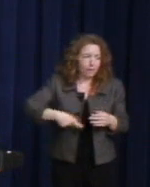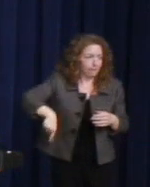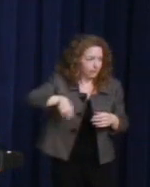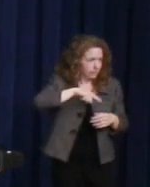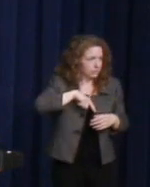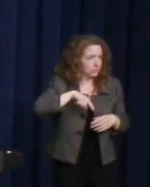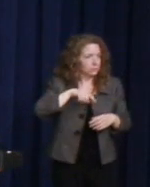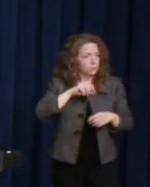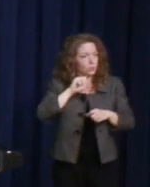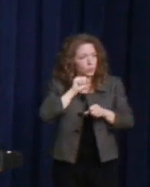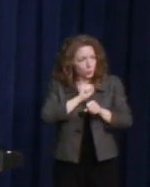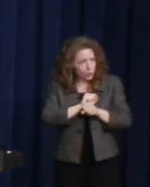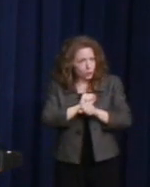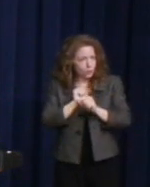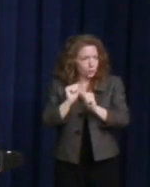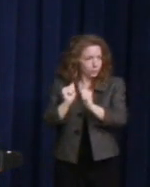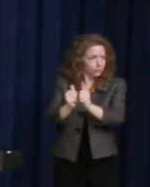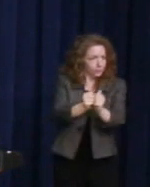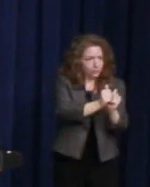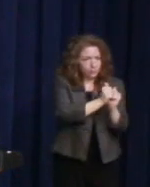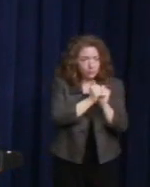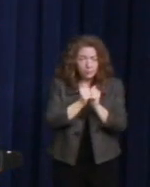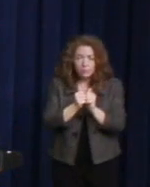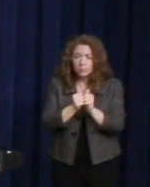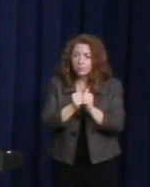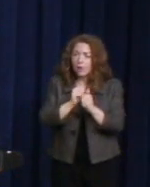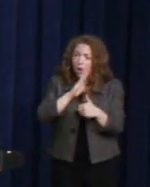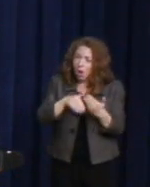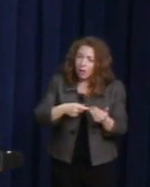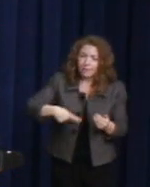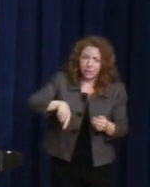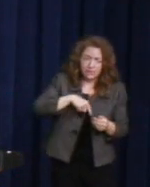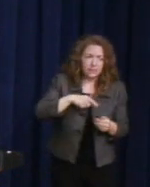All of us who feel that it's a righteous world